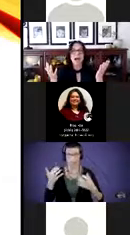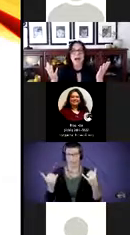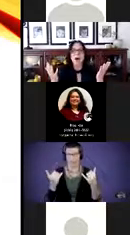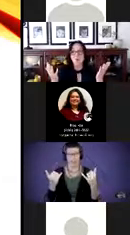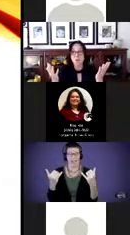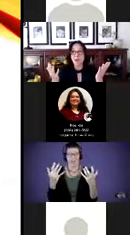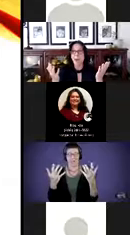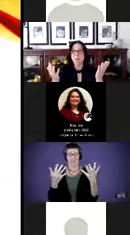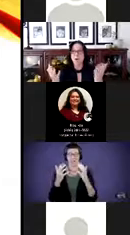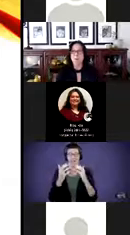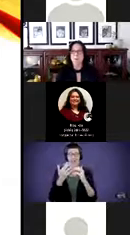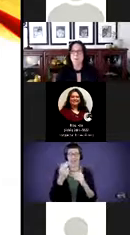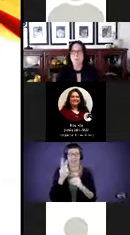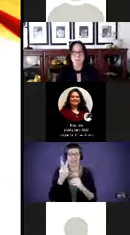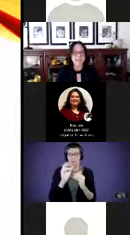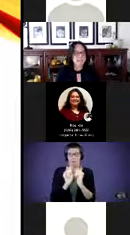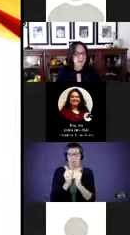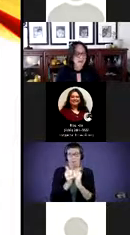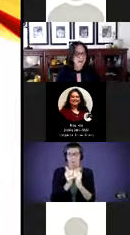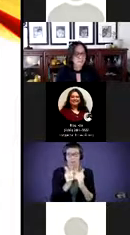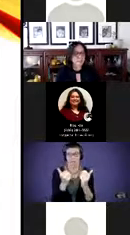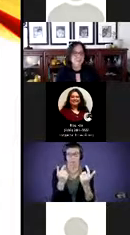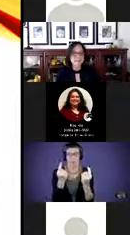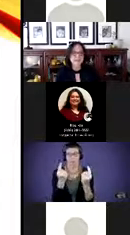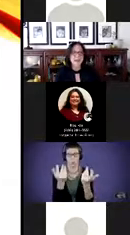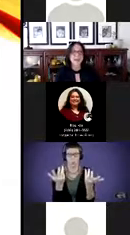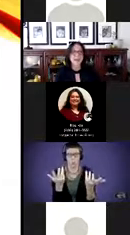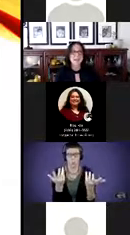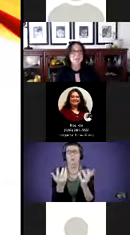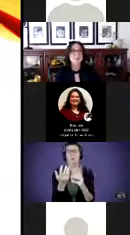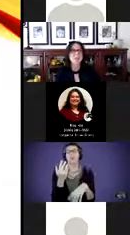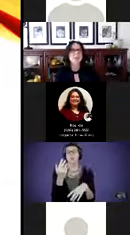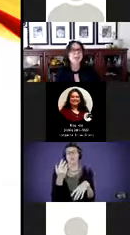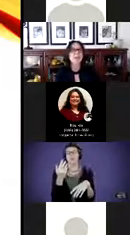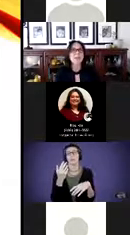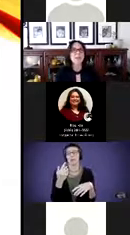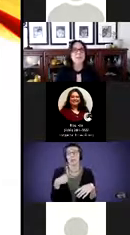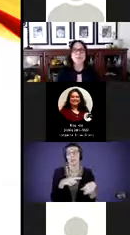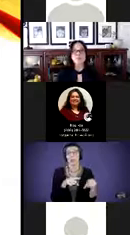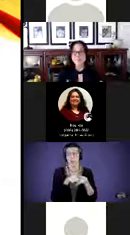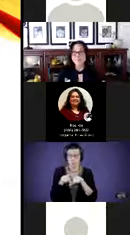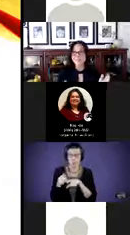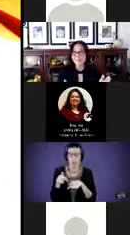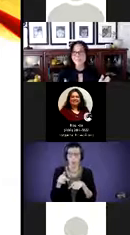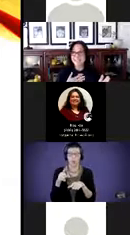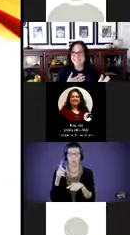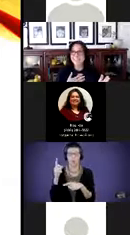how, how are we going to do this? And in the meantime, we heard those, to us,